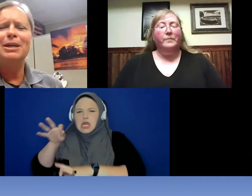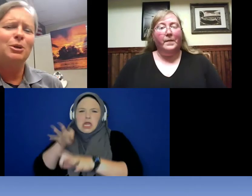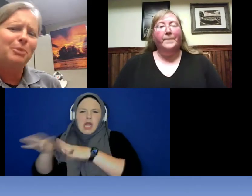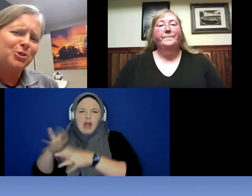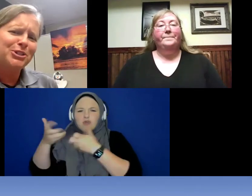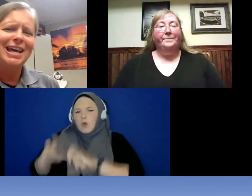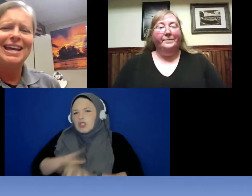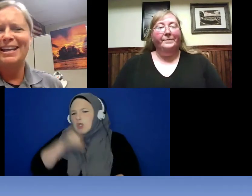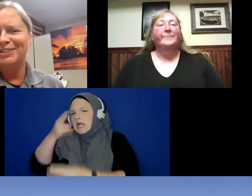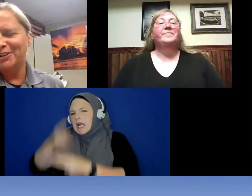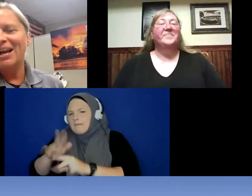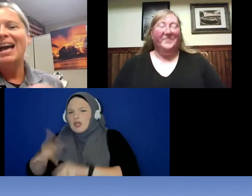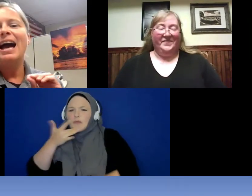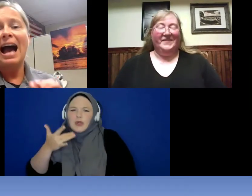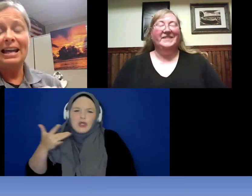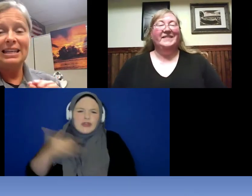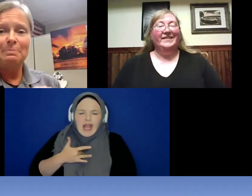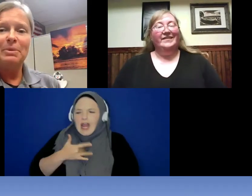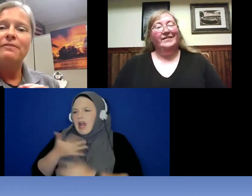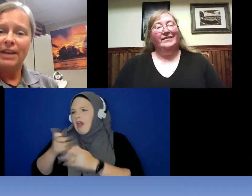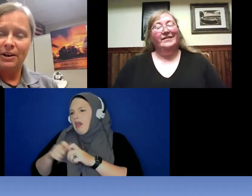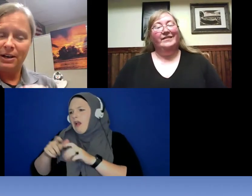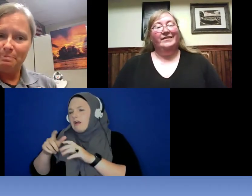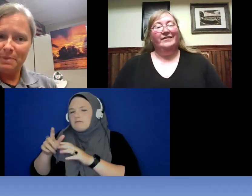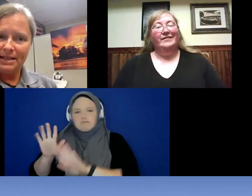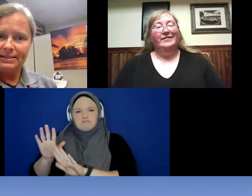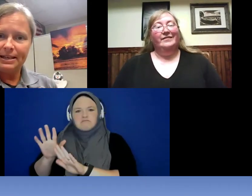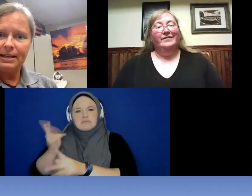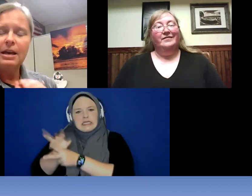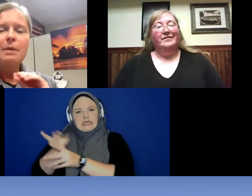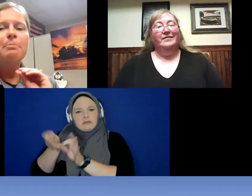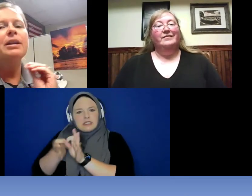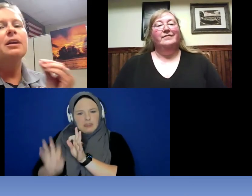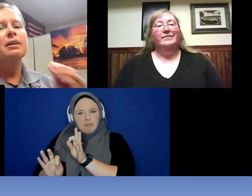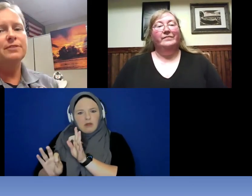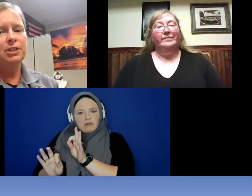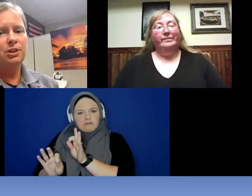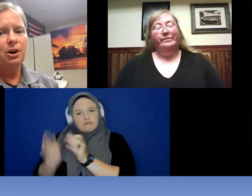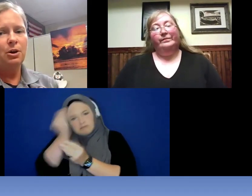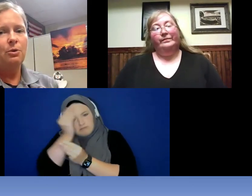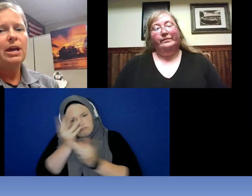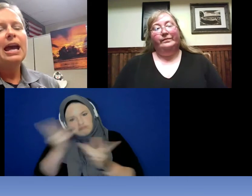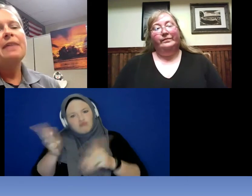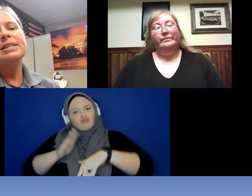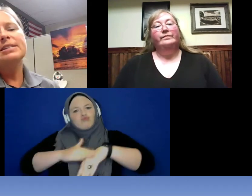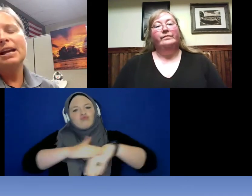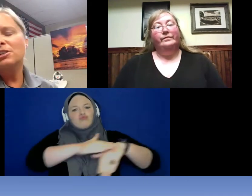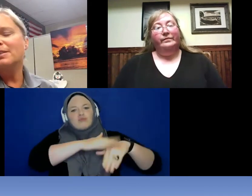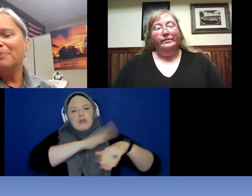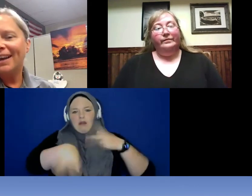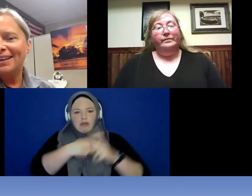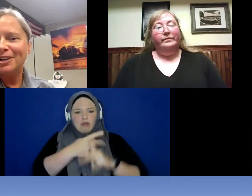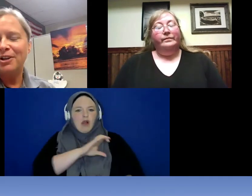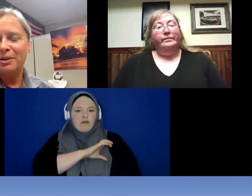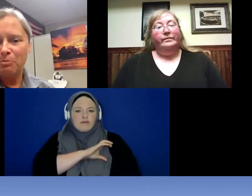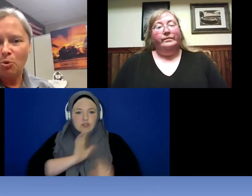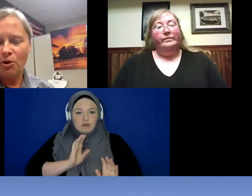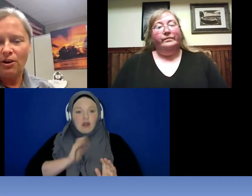there your name birthday and -- I keep it very basic. But enough to know . And that's actually something I started more -- I